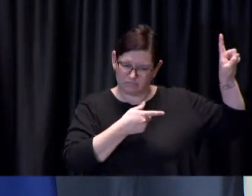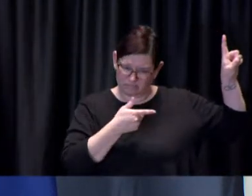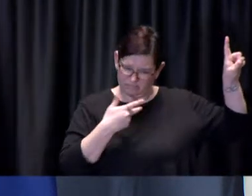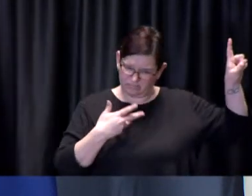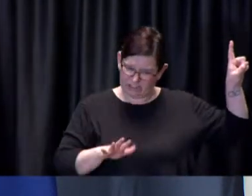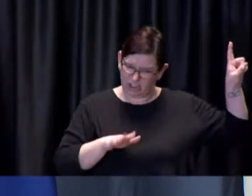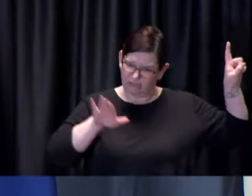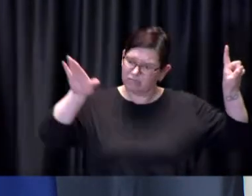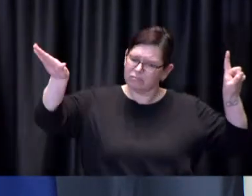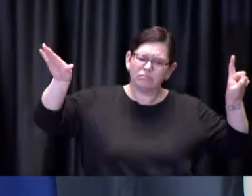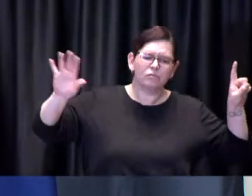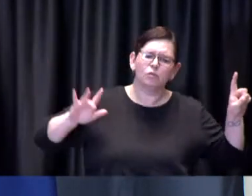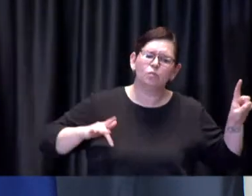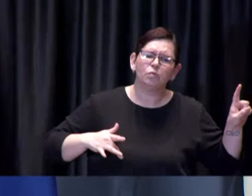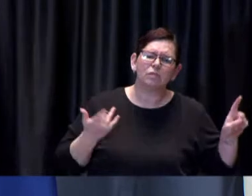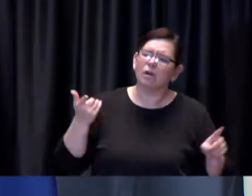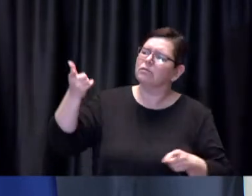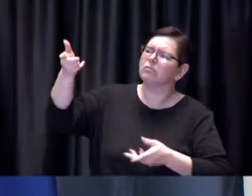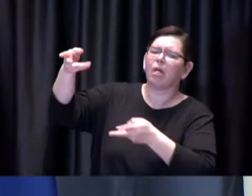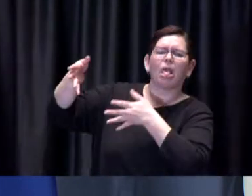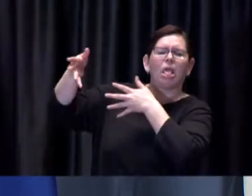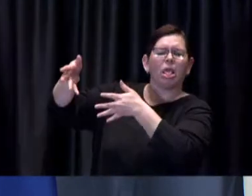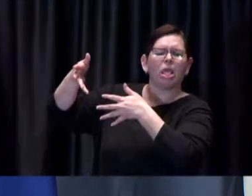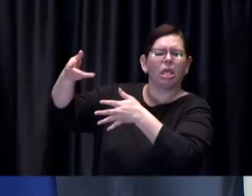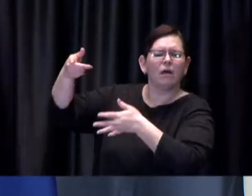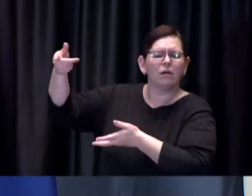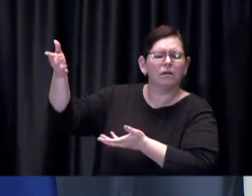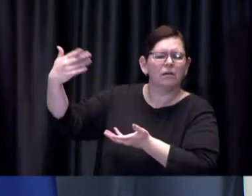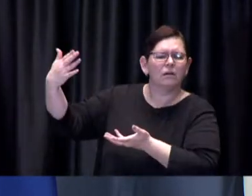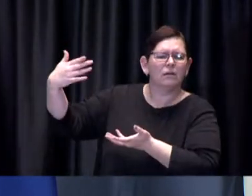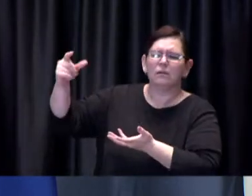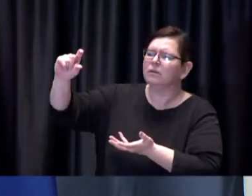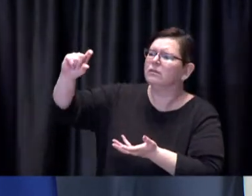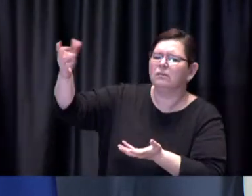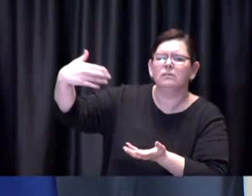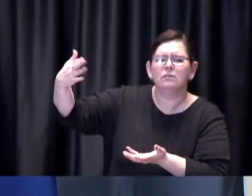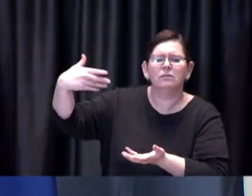why we seem to have received so many more doses than we've been able to give out?